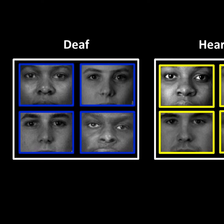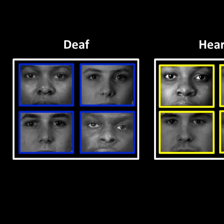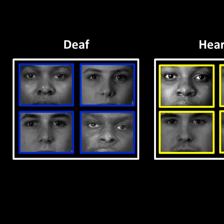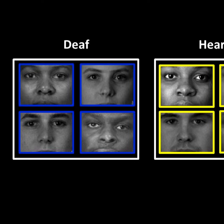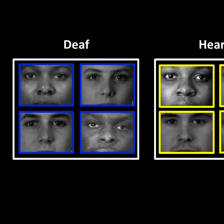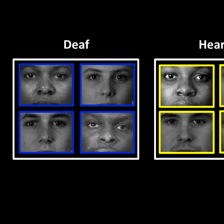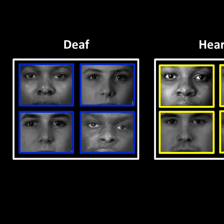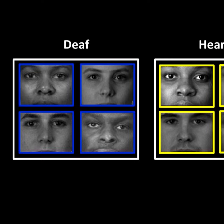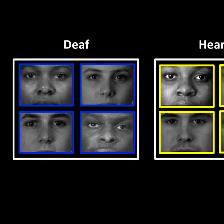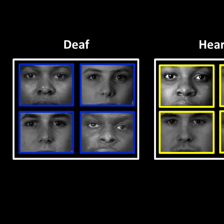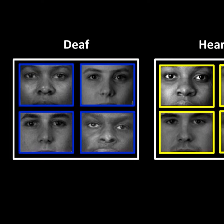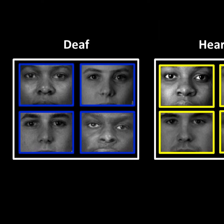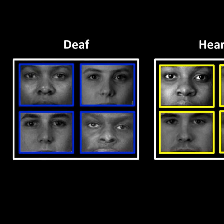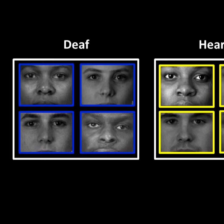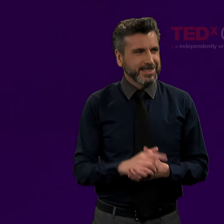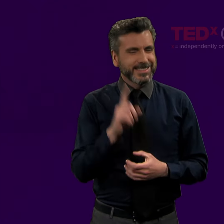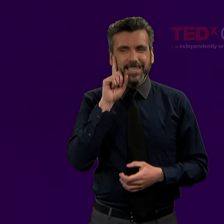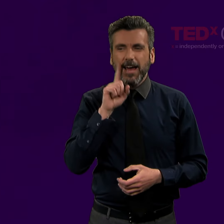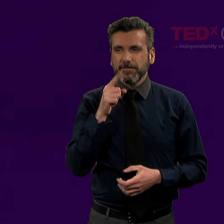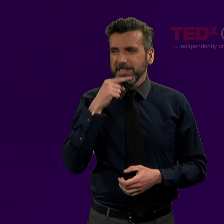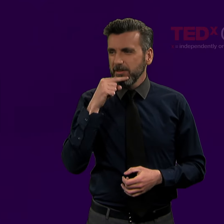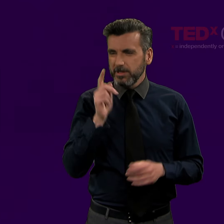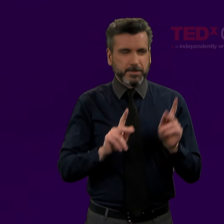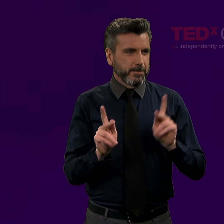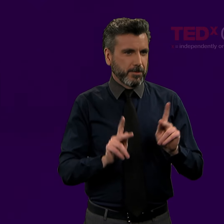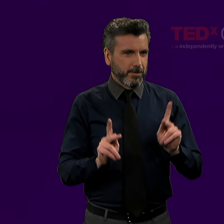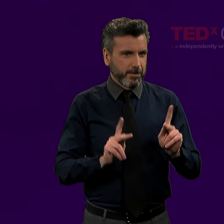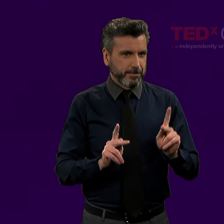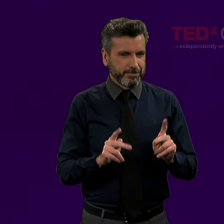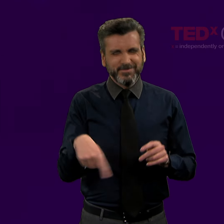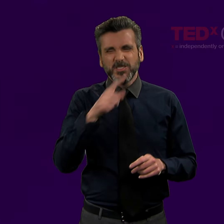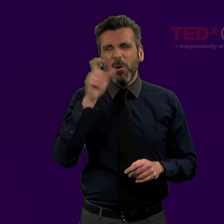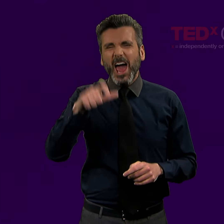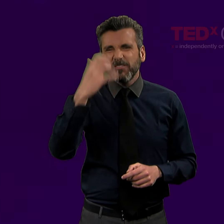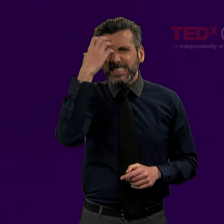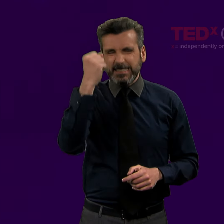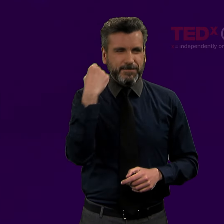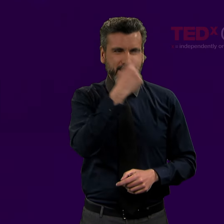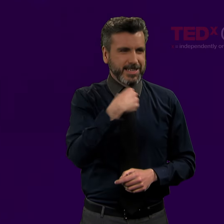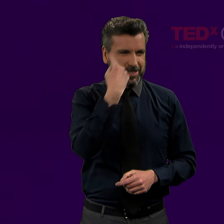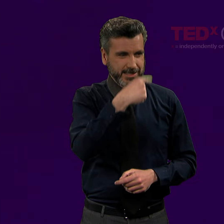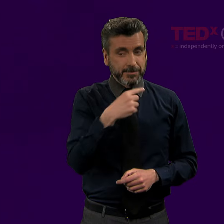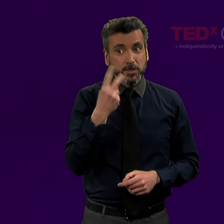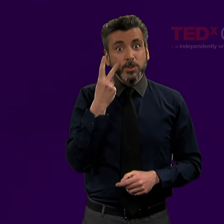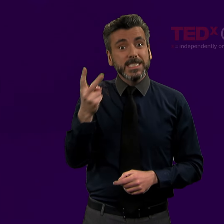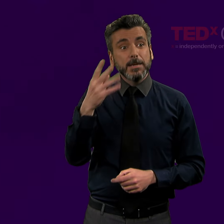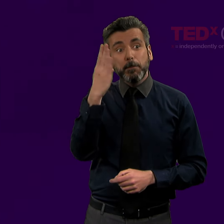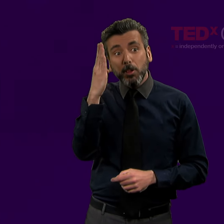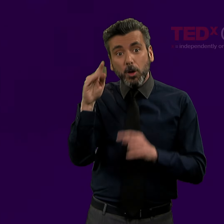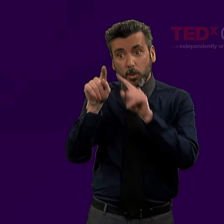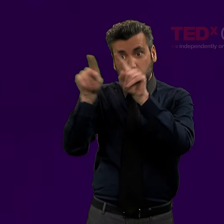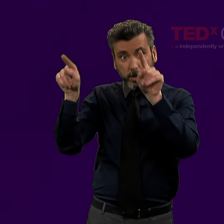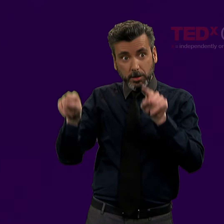[Deaf (pictures), Hearing (pictures)] If we think about the idea of deaf and hearing people, you don't have to remember the faces,